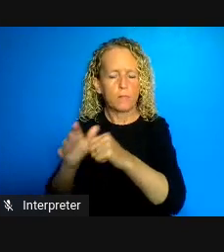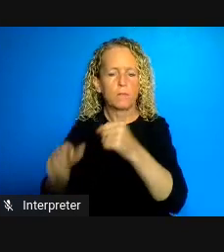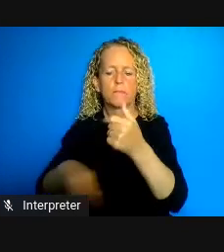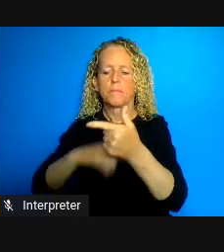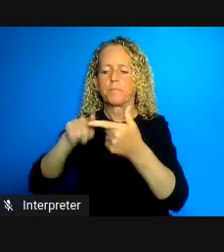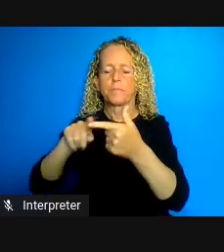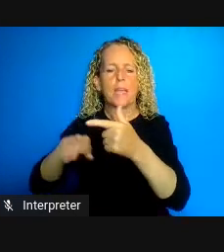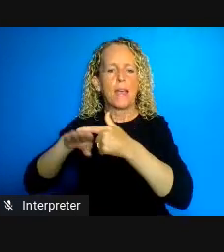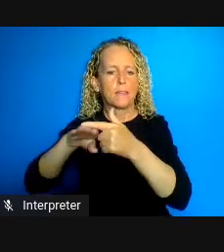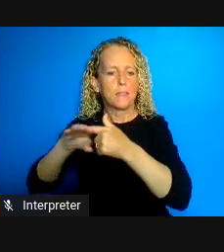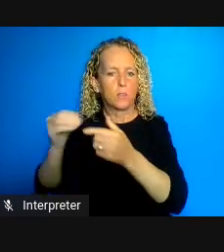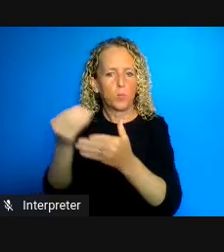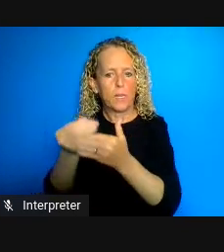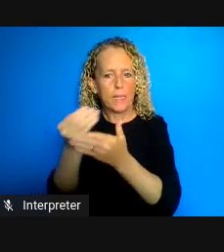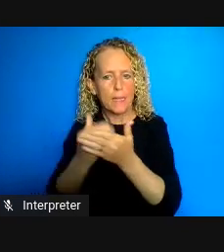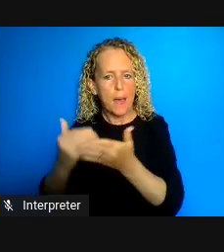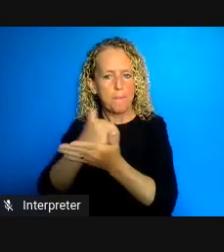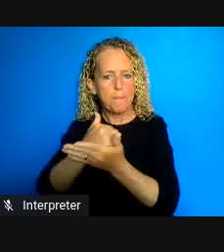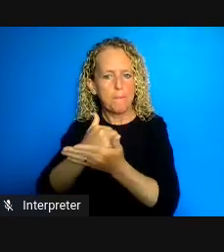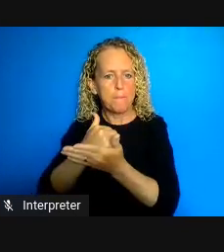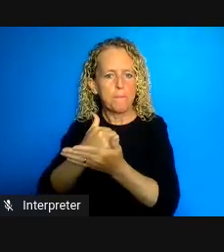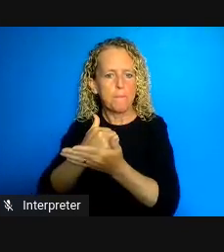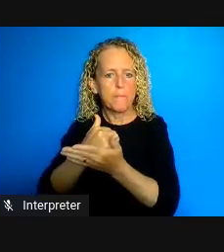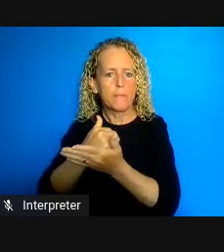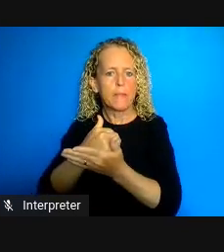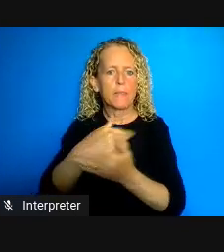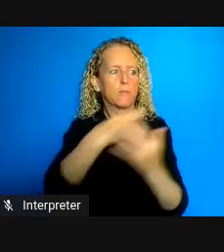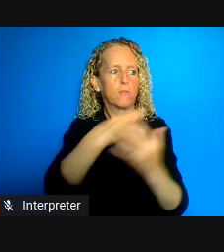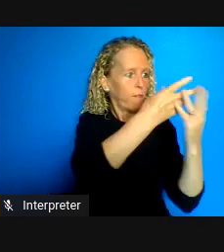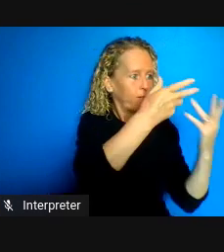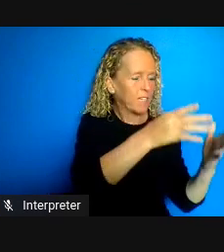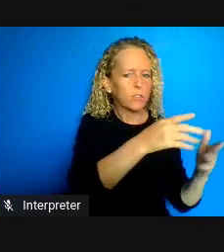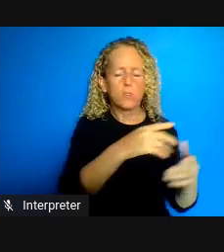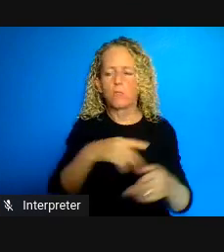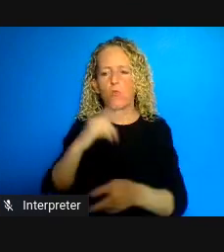that's very tricky for people exiting jail accessing income assistance even if